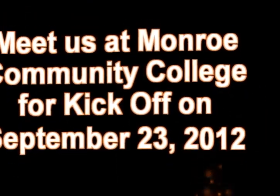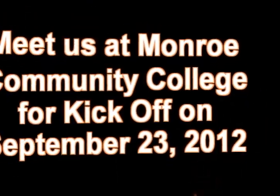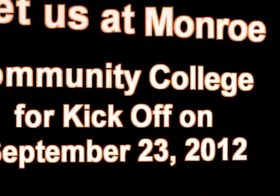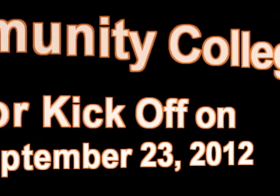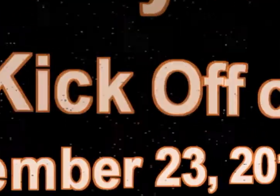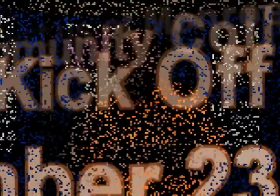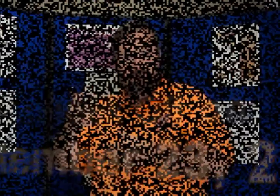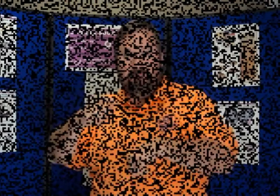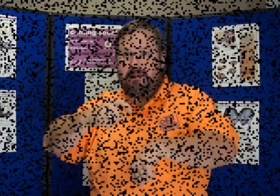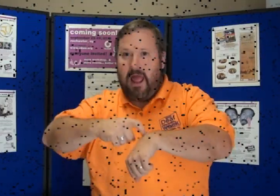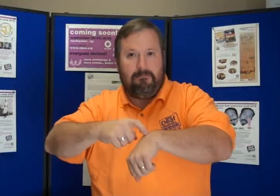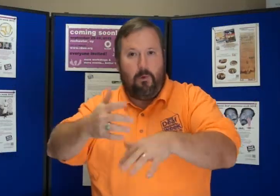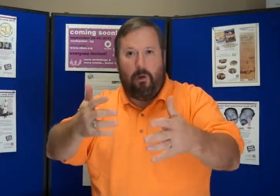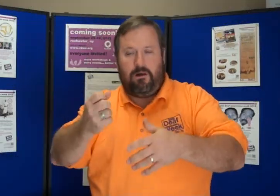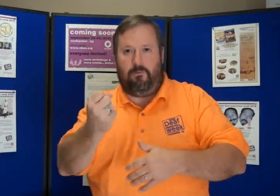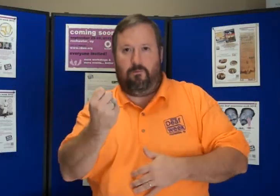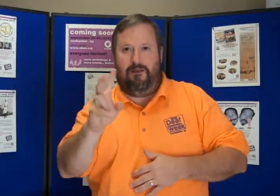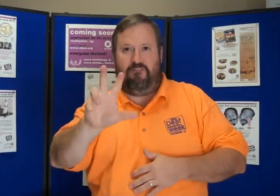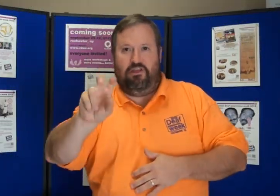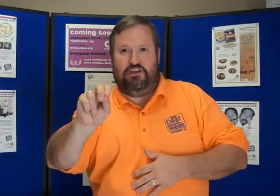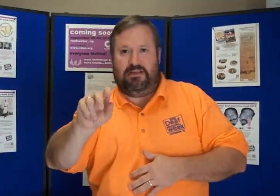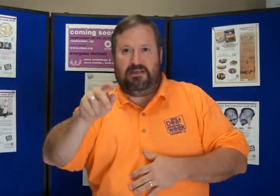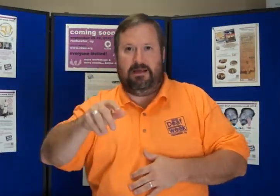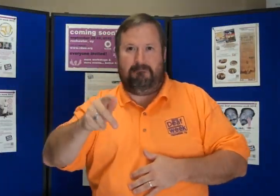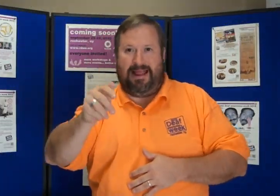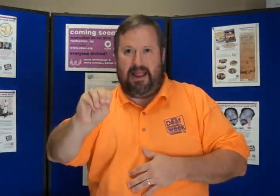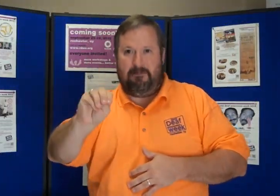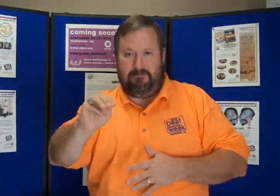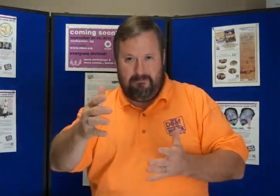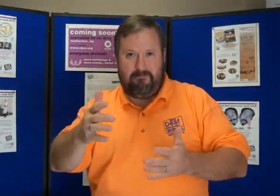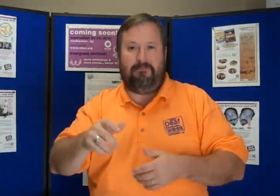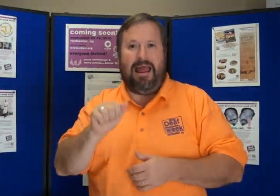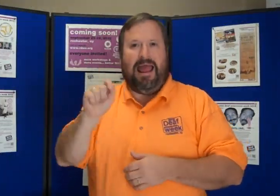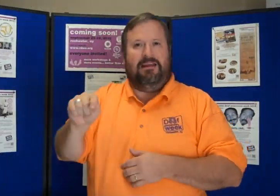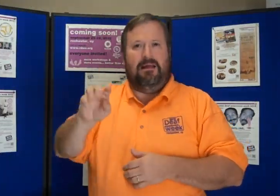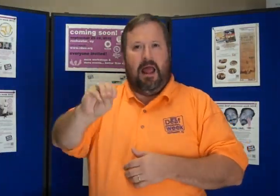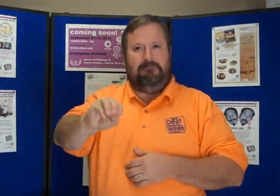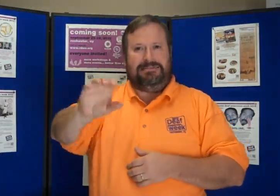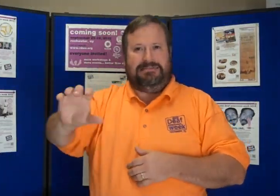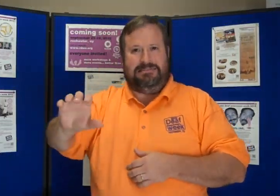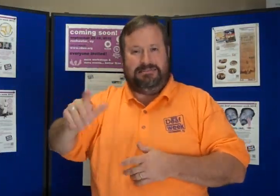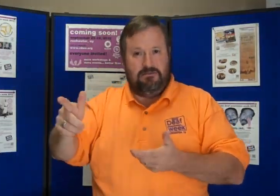Kick-Off will start at 12:30 pm at Monroe Community College (MCC).